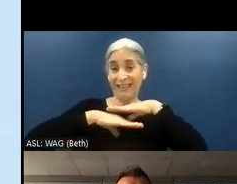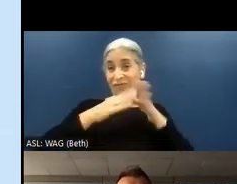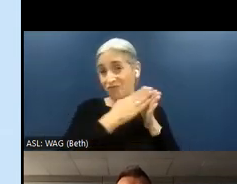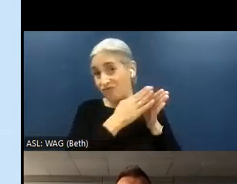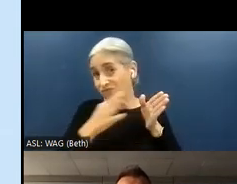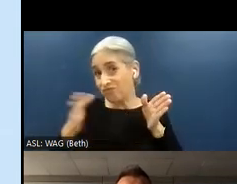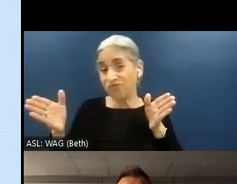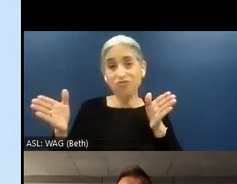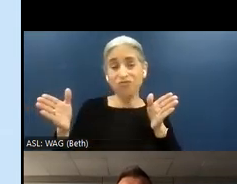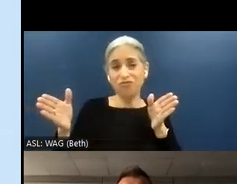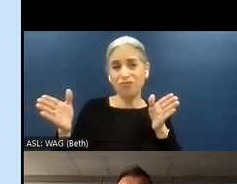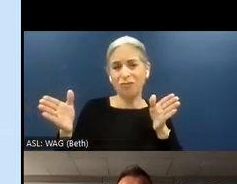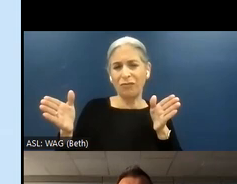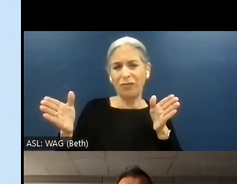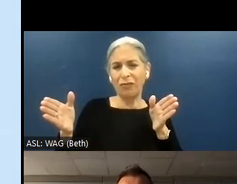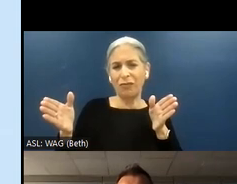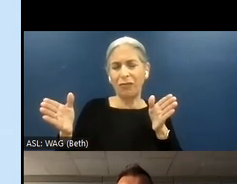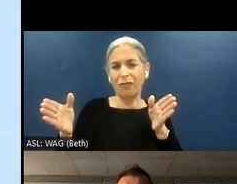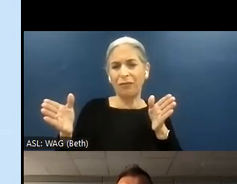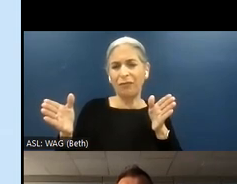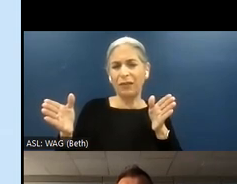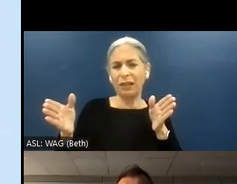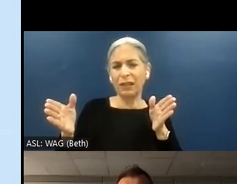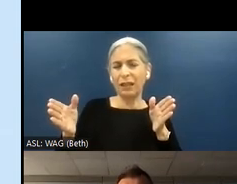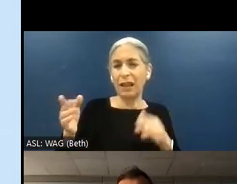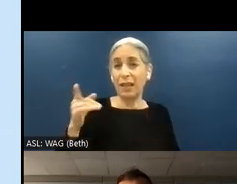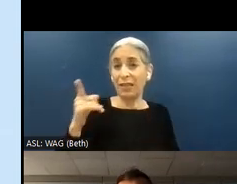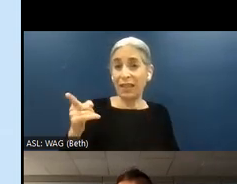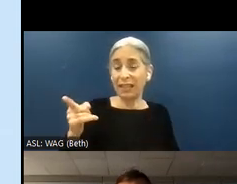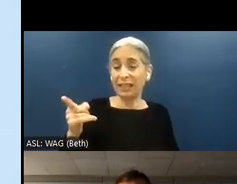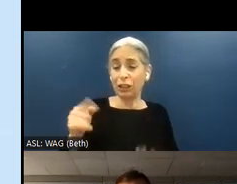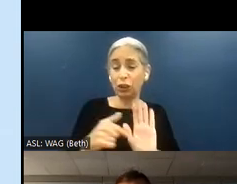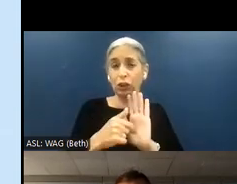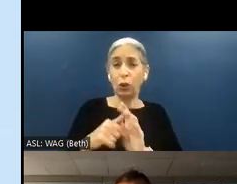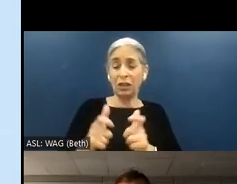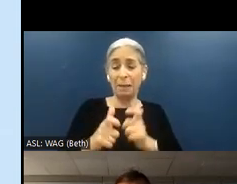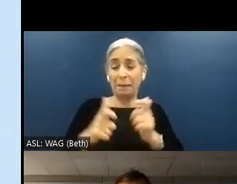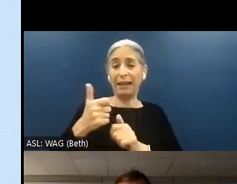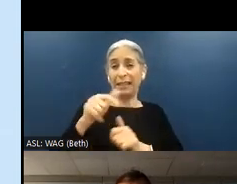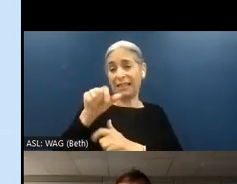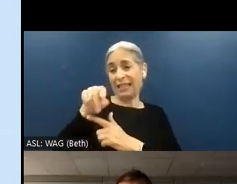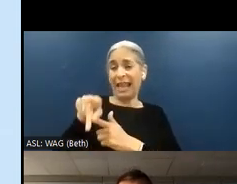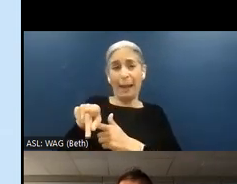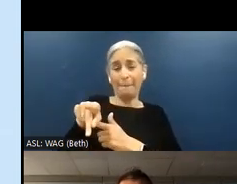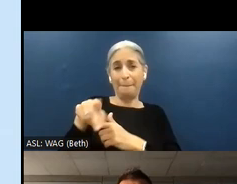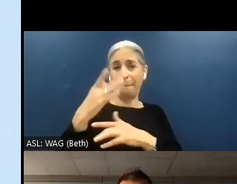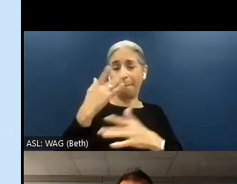site. And this highlights one of the biggest gaps, right, that we have trying to measure